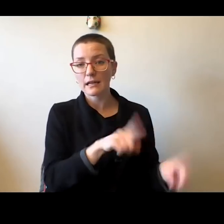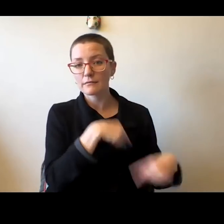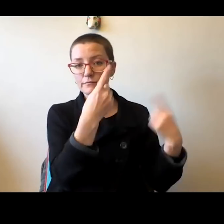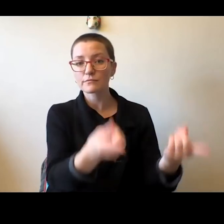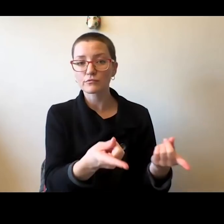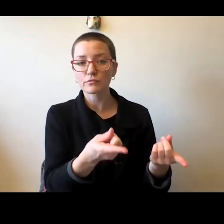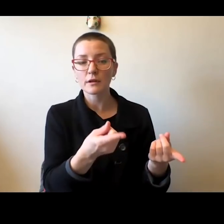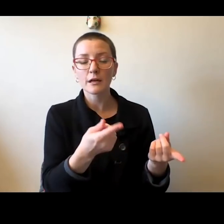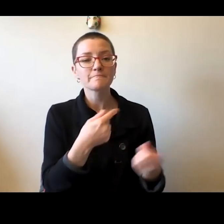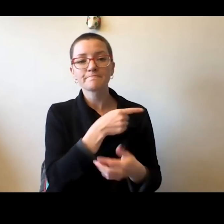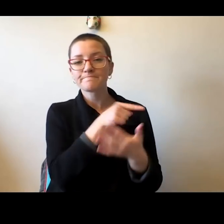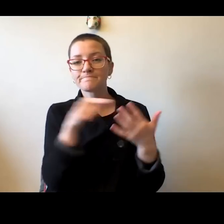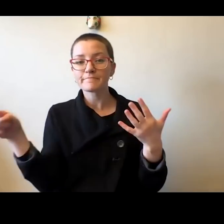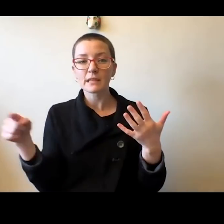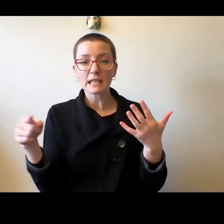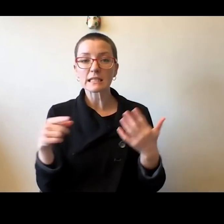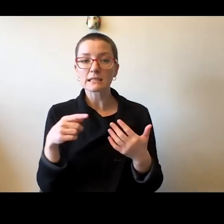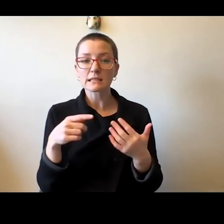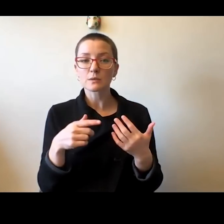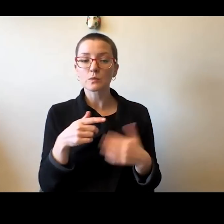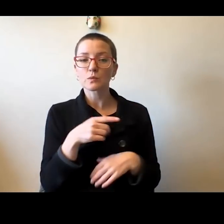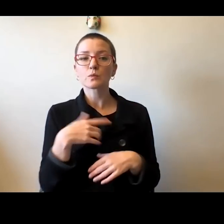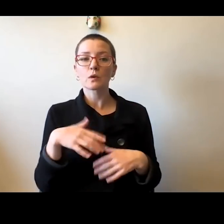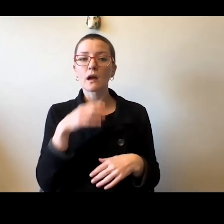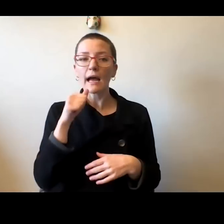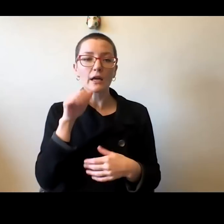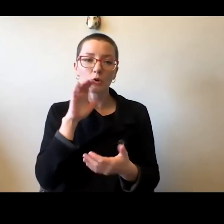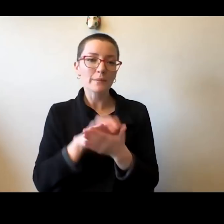I don't believe anyone would ever truthfully accuse our